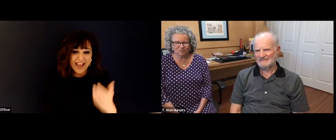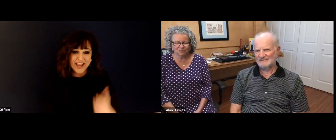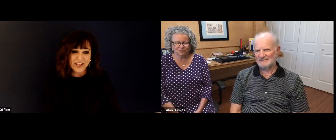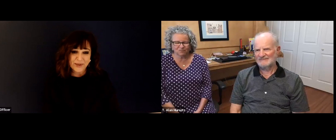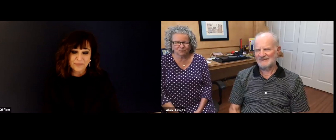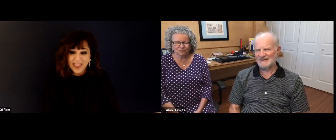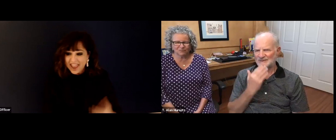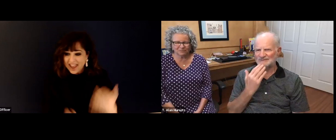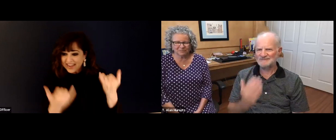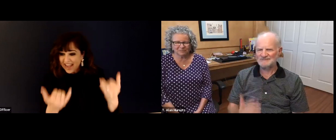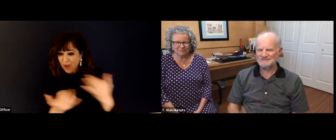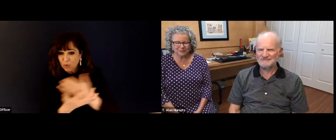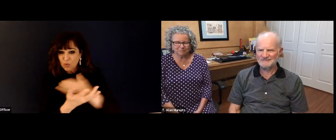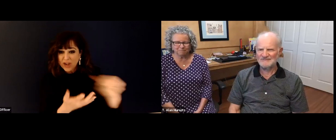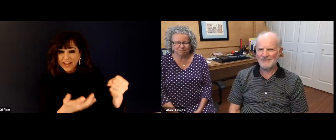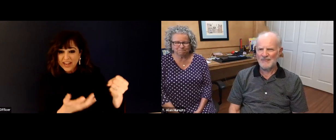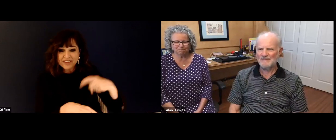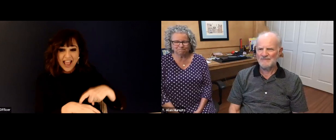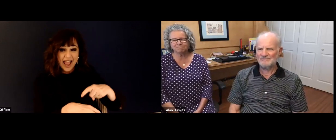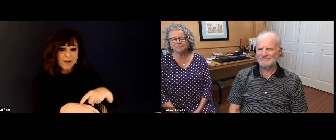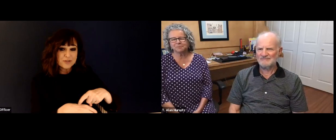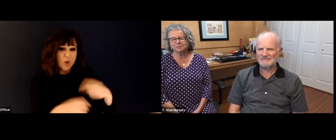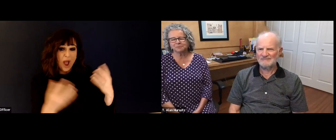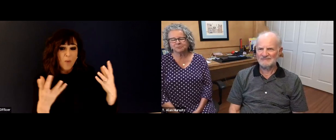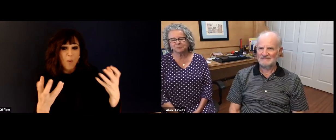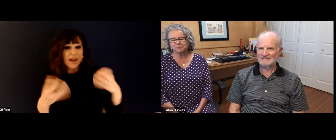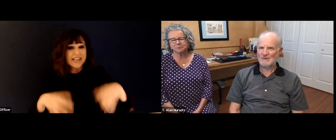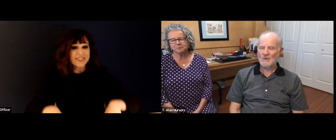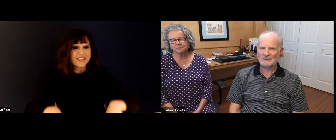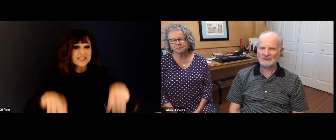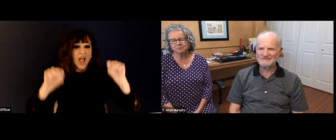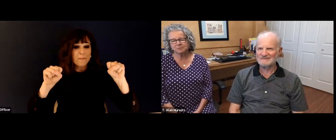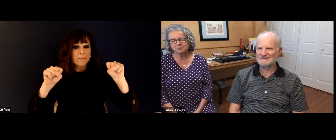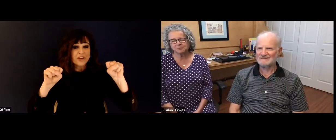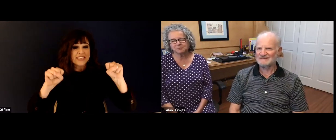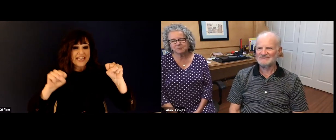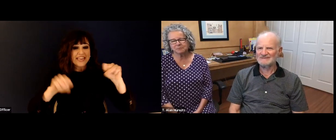summary at the end. So thank you for taking time to do that.